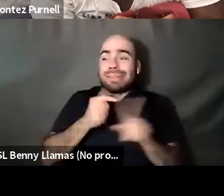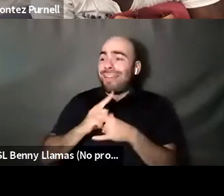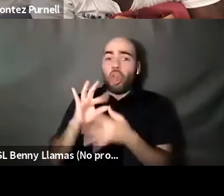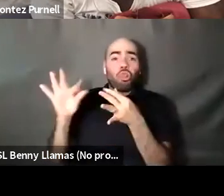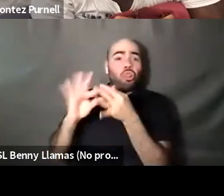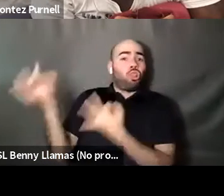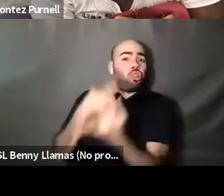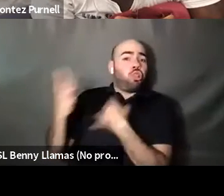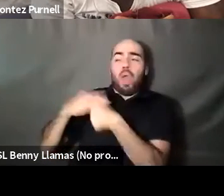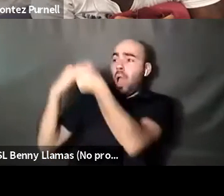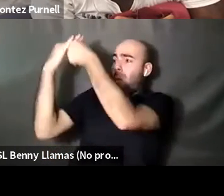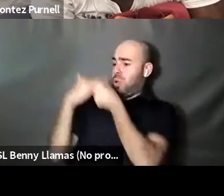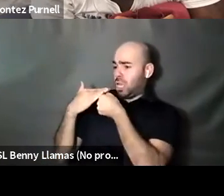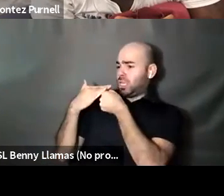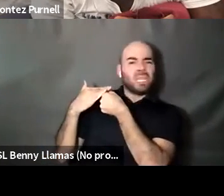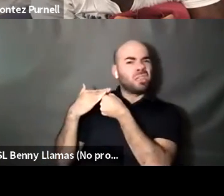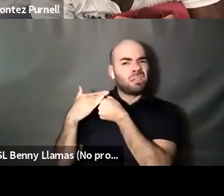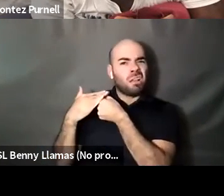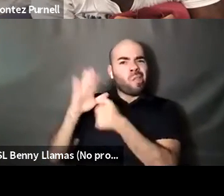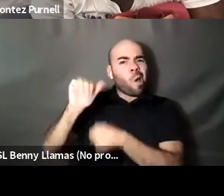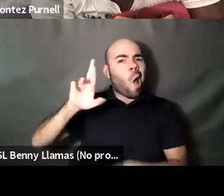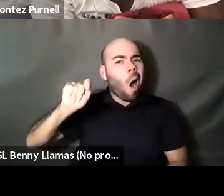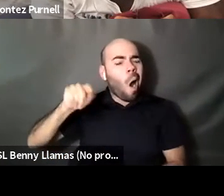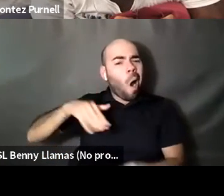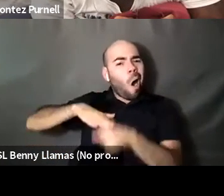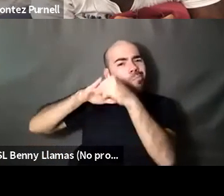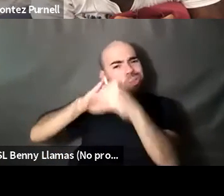Kokumo: And then generate the most impressive our isn't like you know something real take us to the next level. Now,